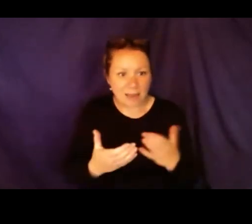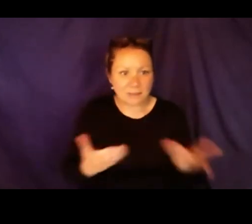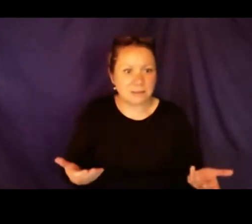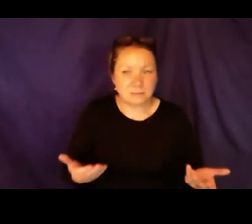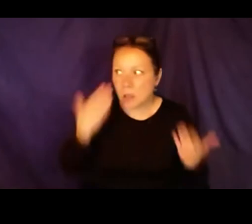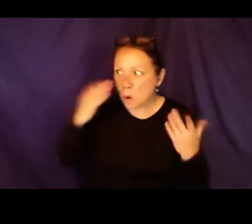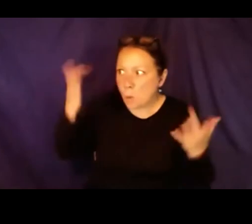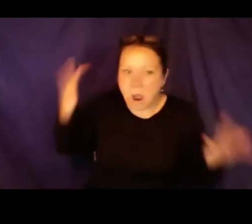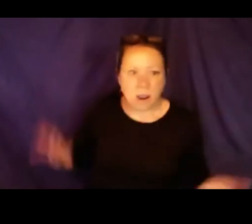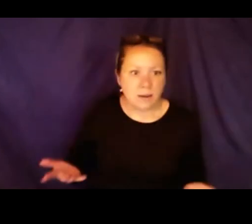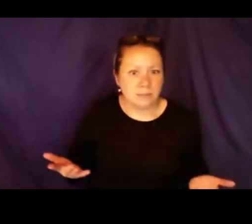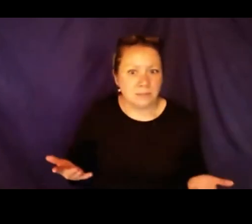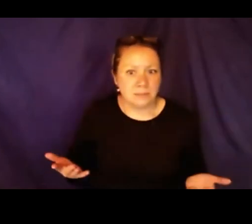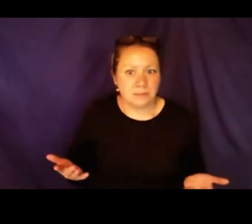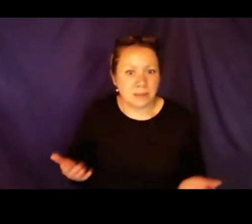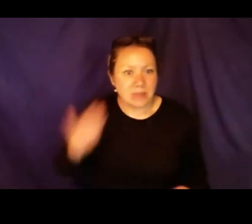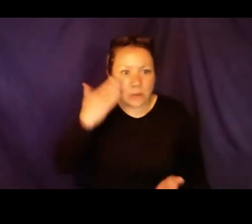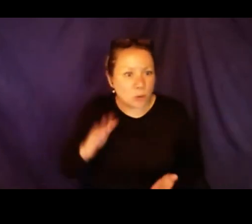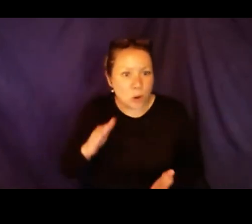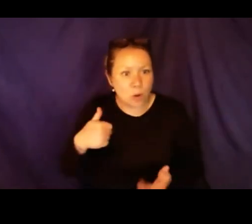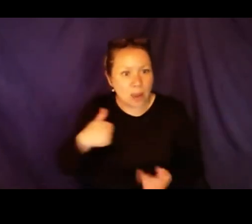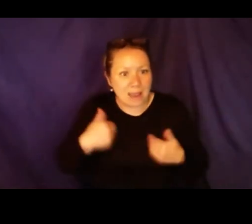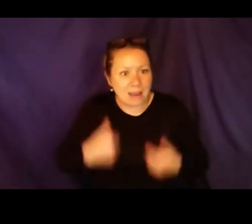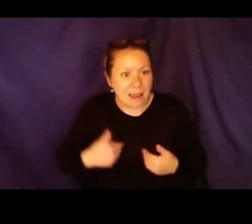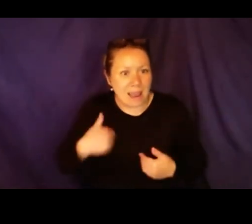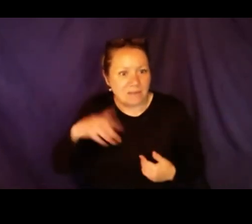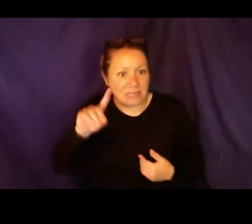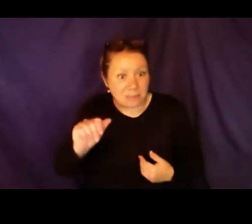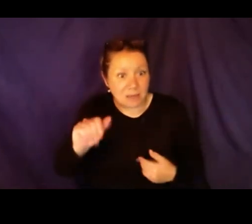leads to being need to be on an